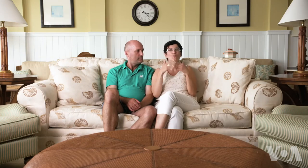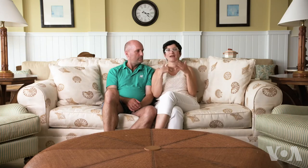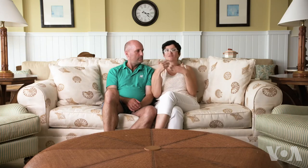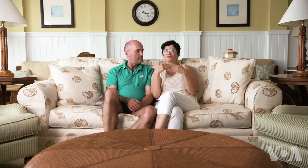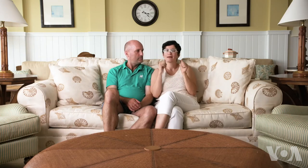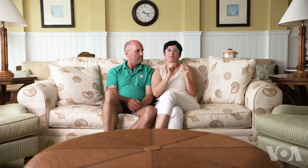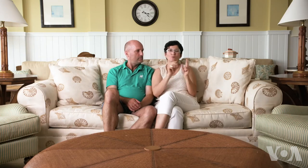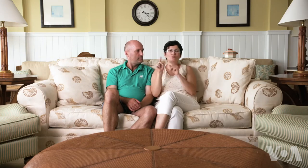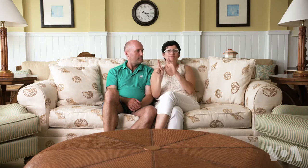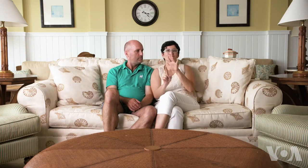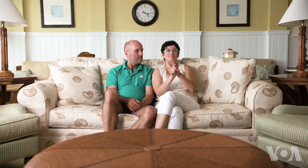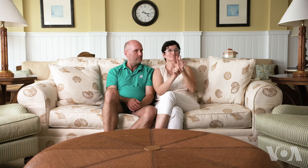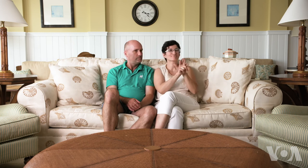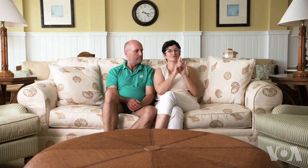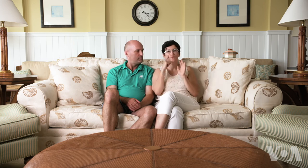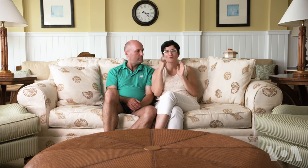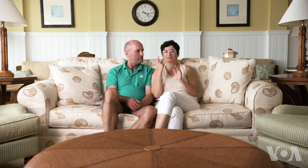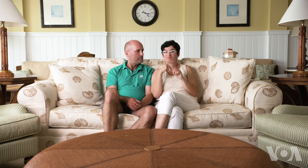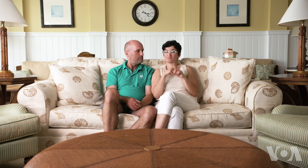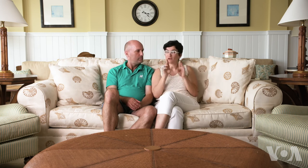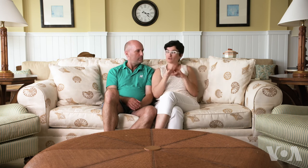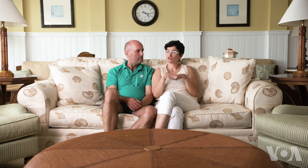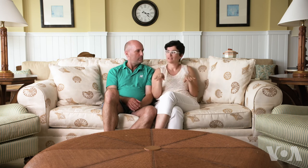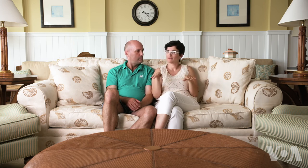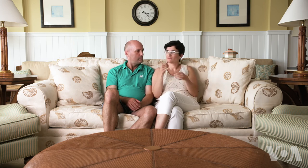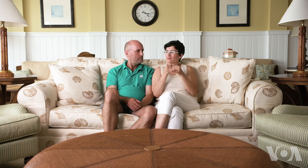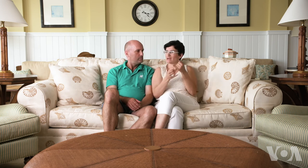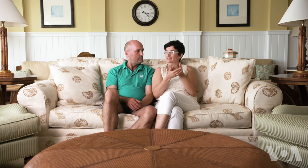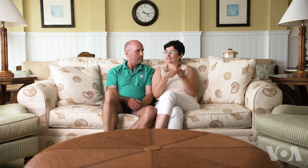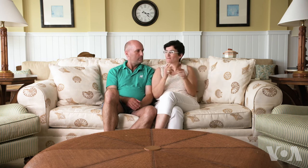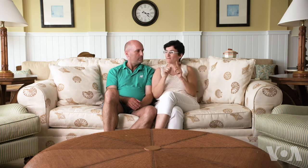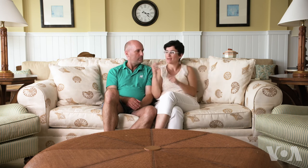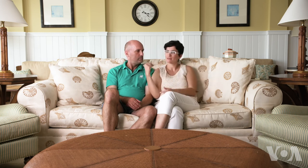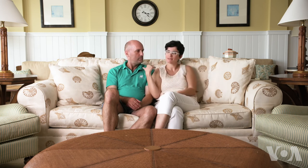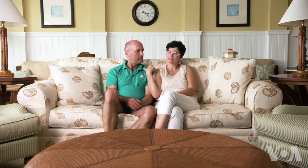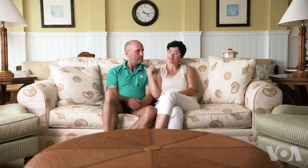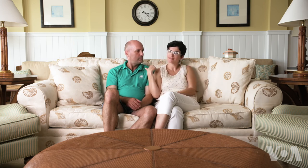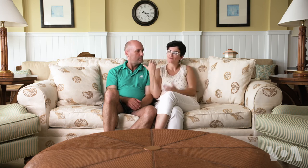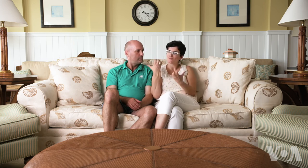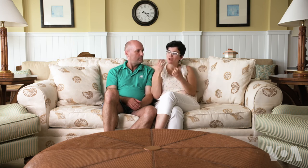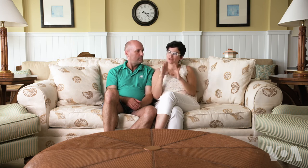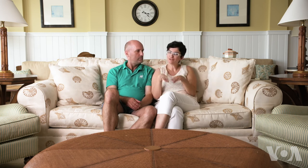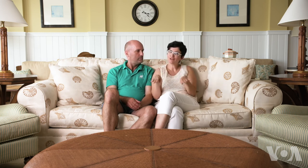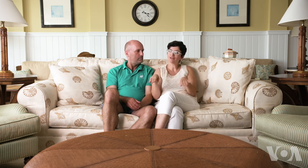we could do at that time, you know, for us. Children were like the last thing on my mind. But he wanted children.